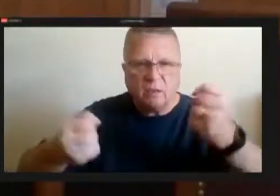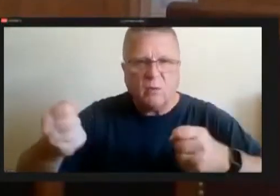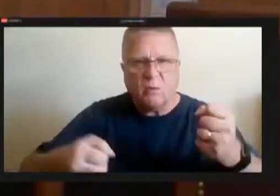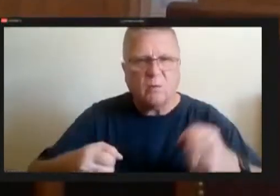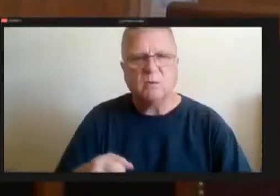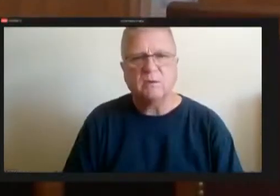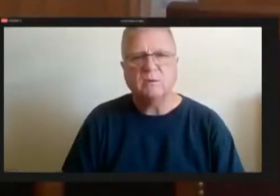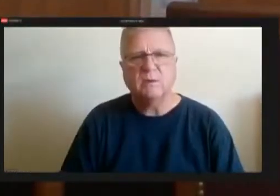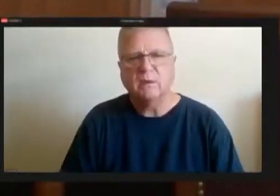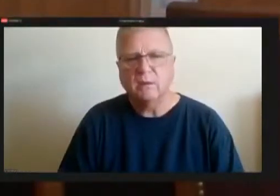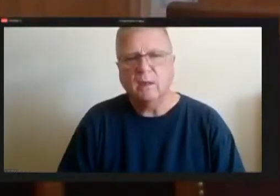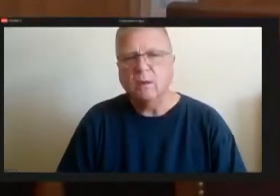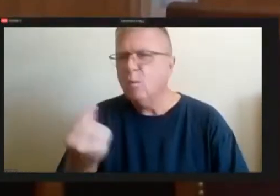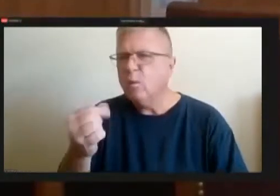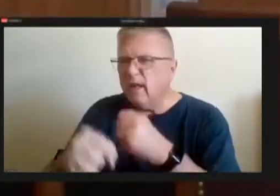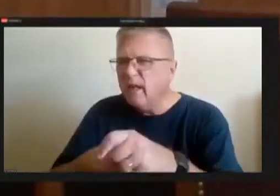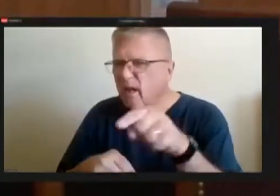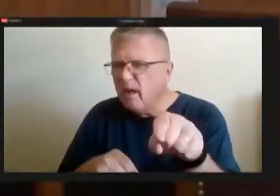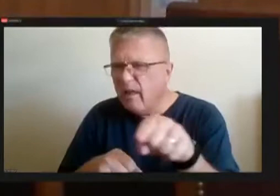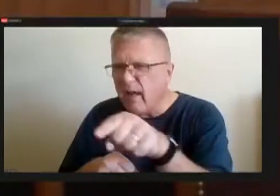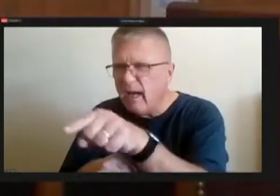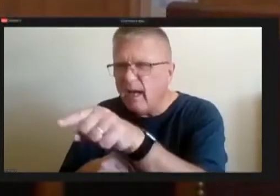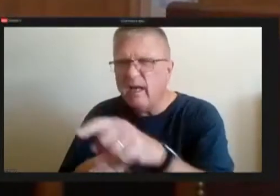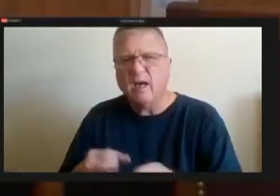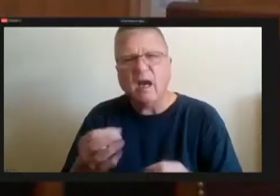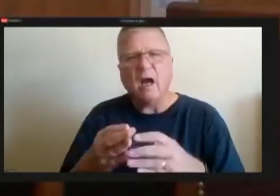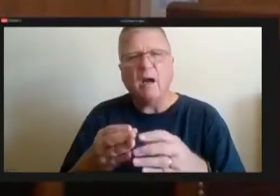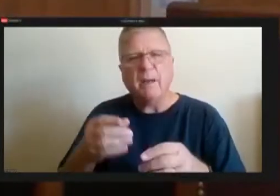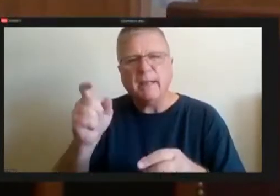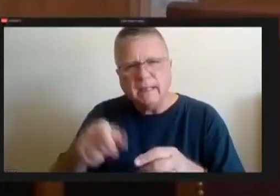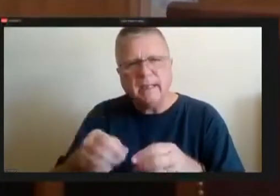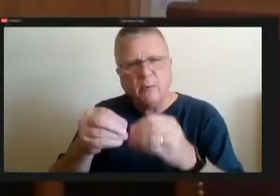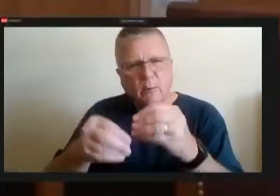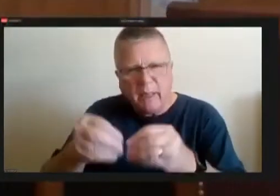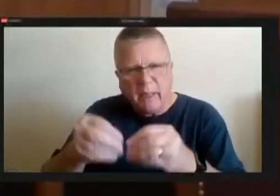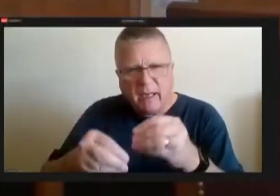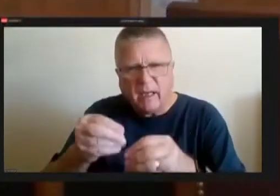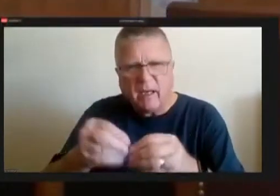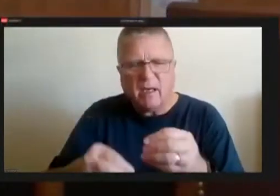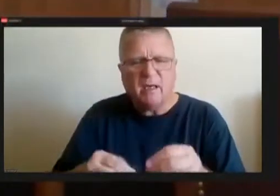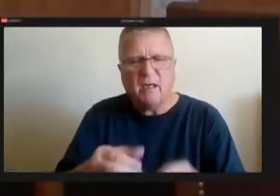How many do we have that are under repair need repair the entire fleet, among many,